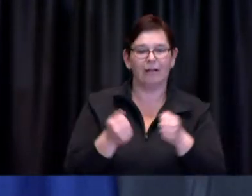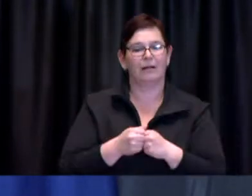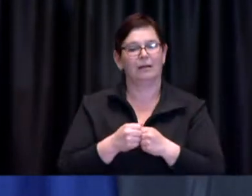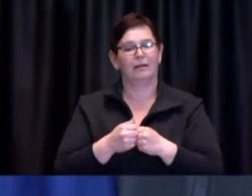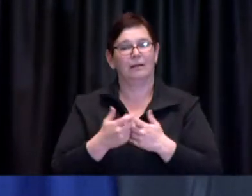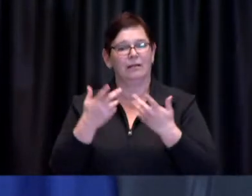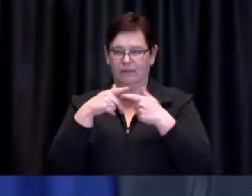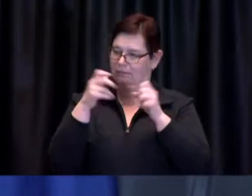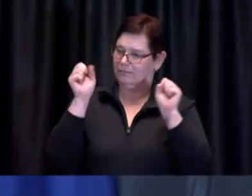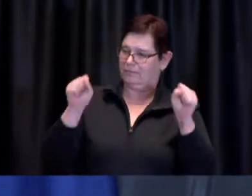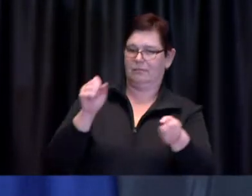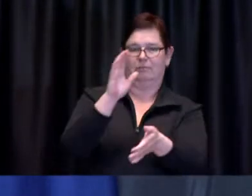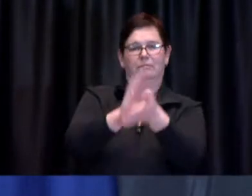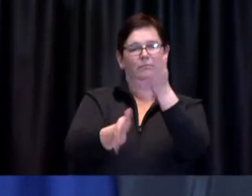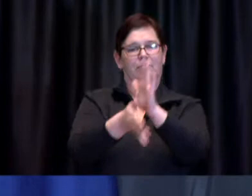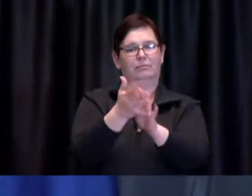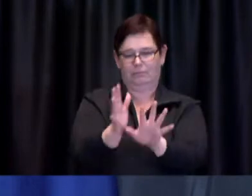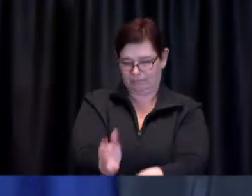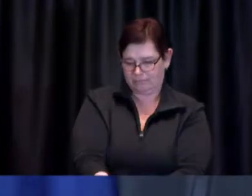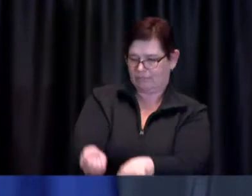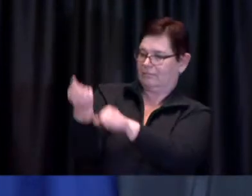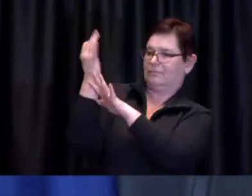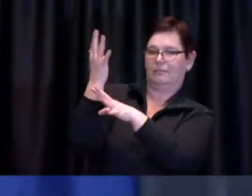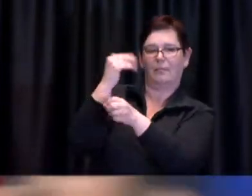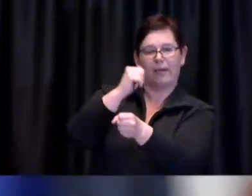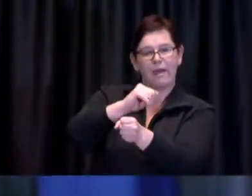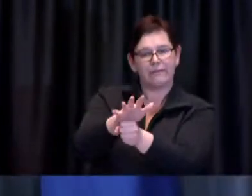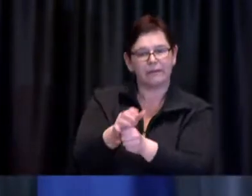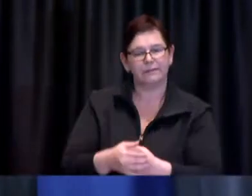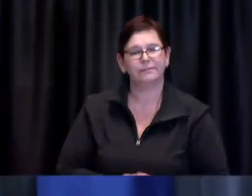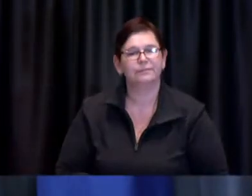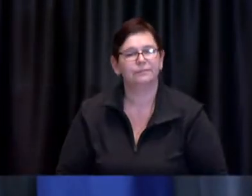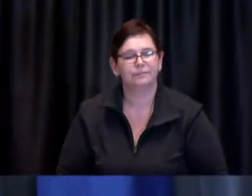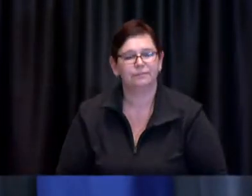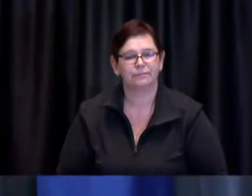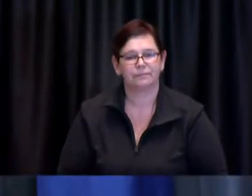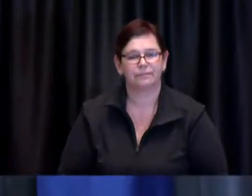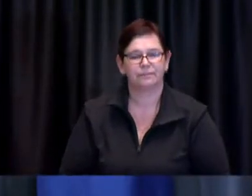Matt: Okay back over to Dr. de Villa uh I was wondering if you could break down the cases that we're